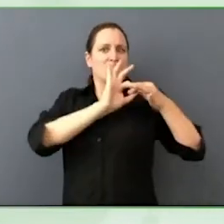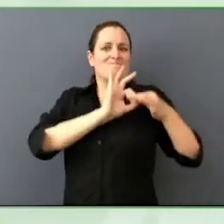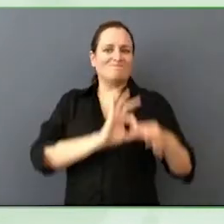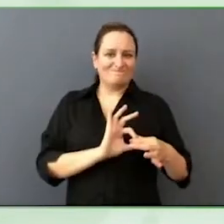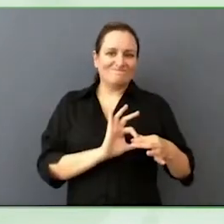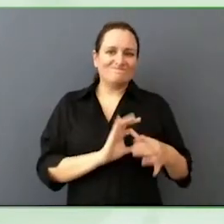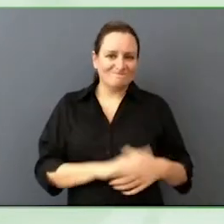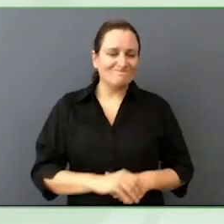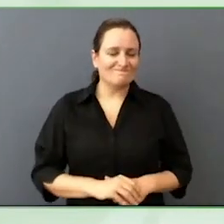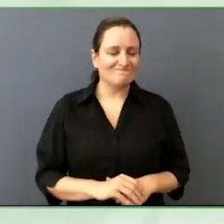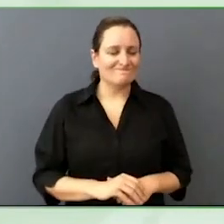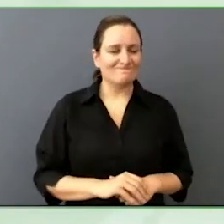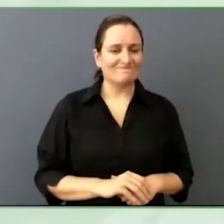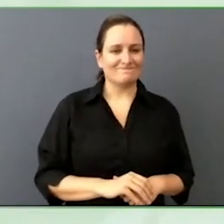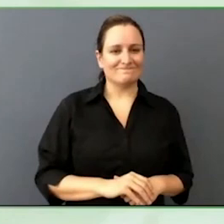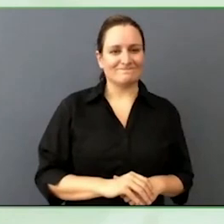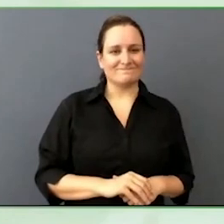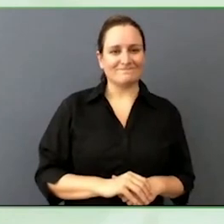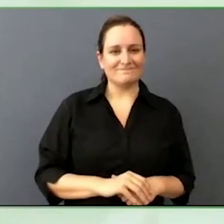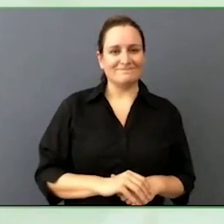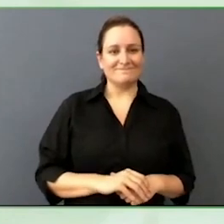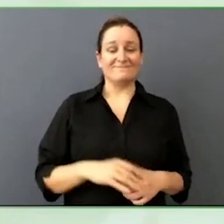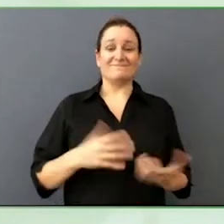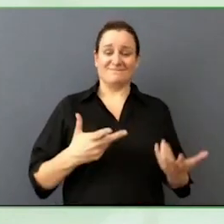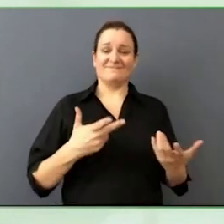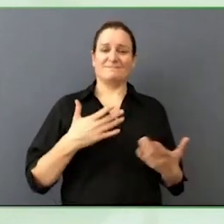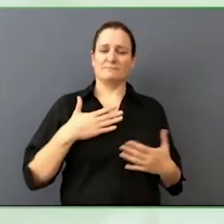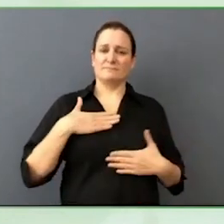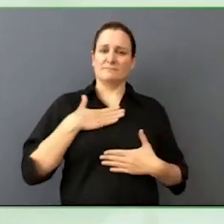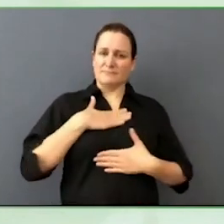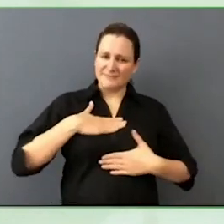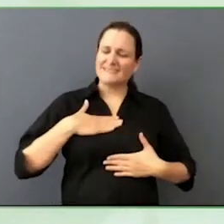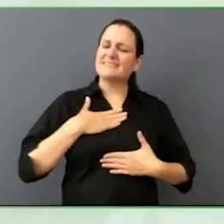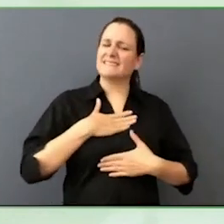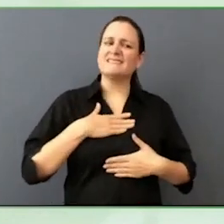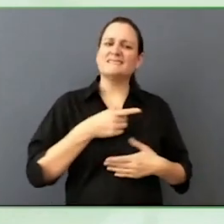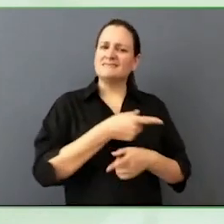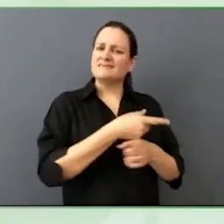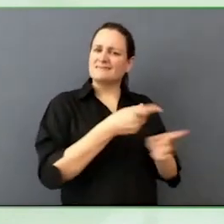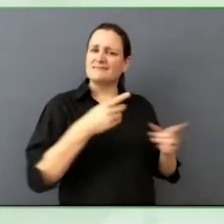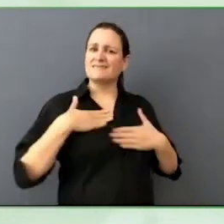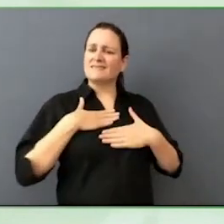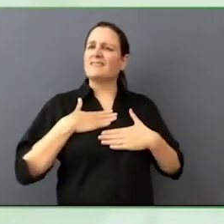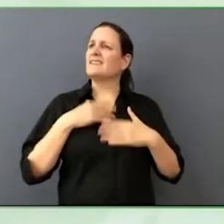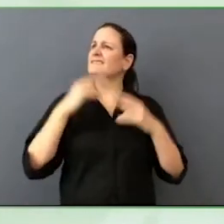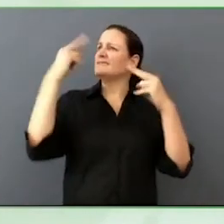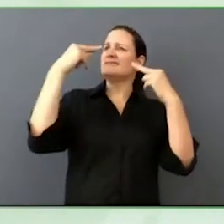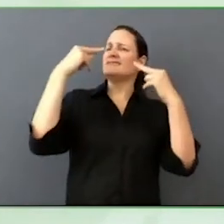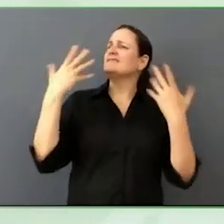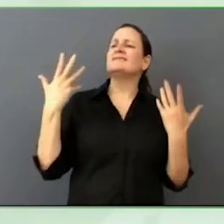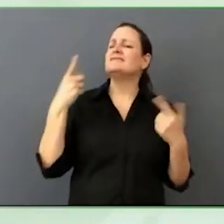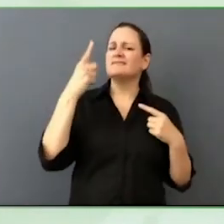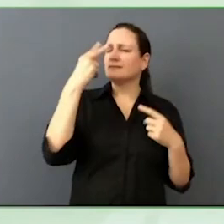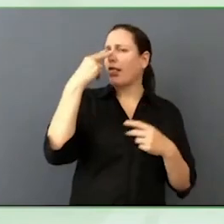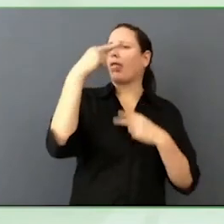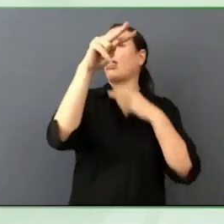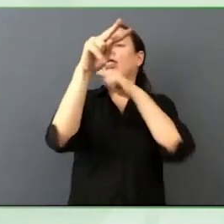It can feel like we are devalued. In fact, we are, there are systems that are literally created to